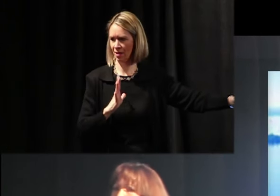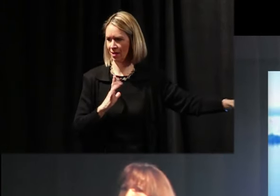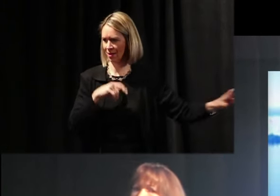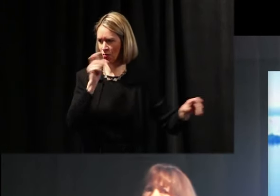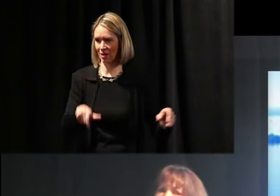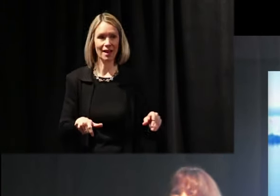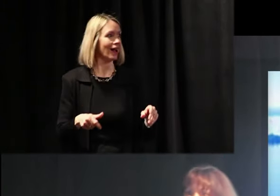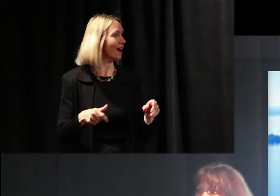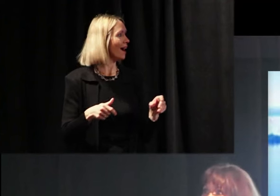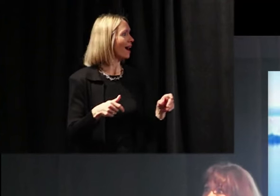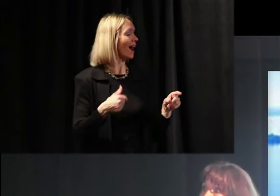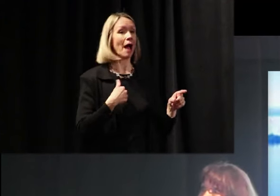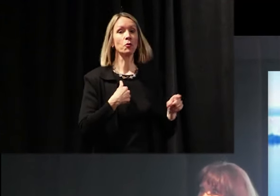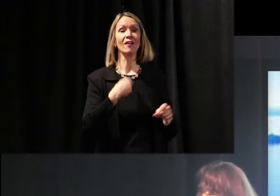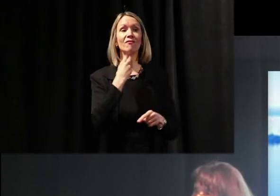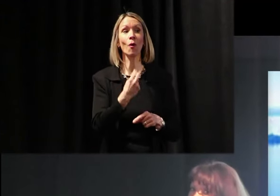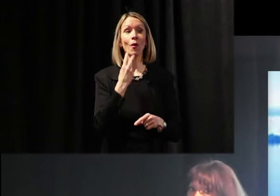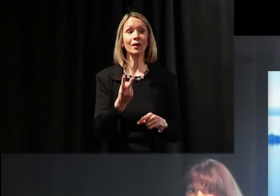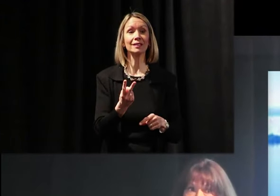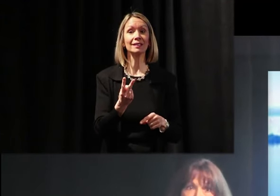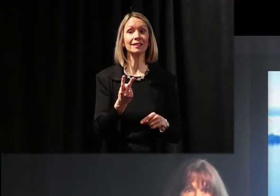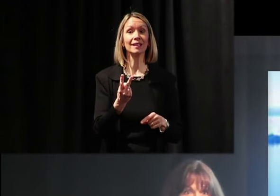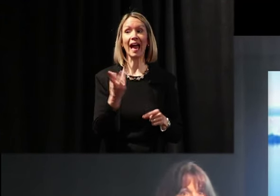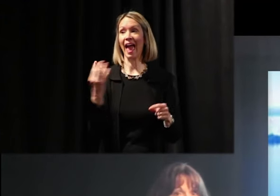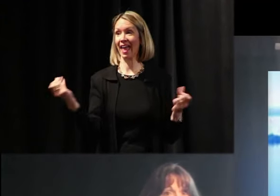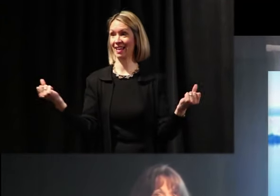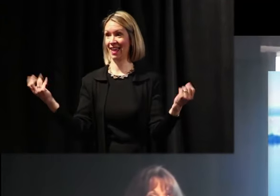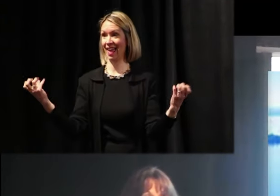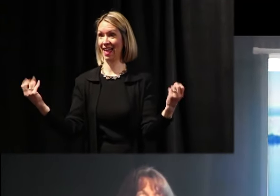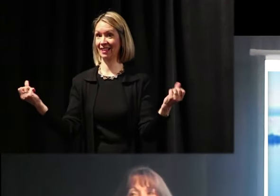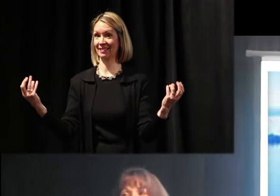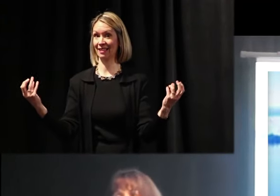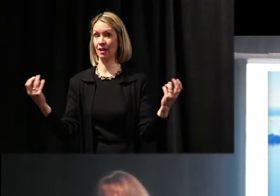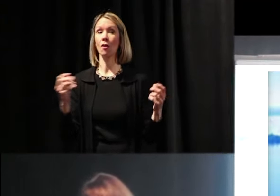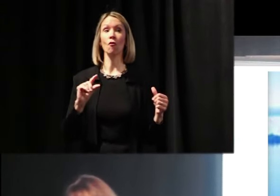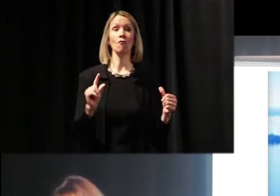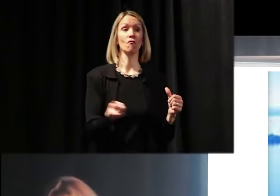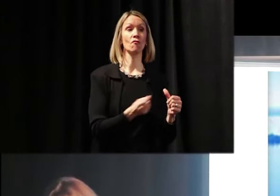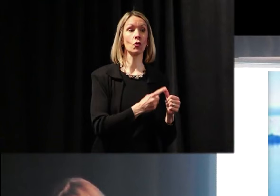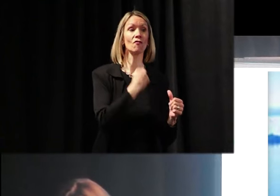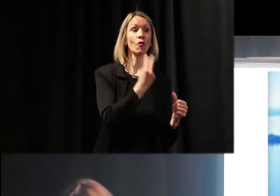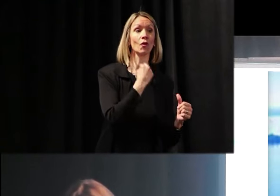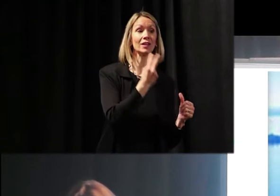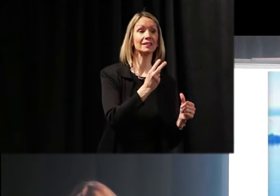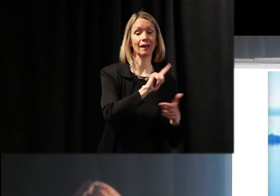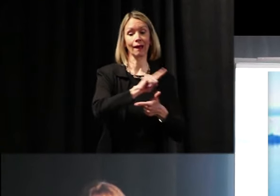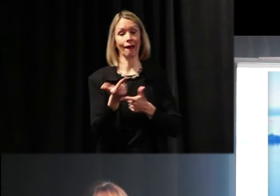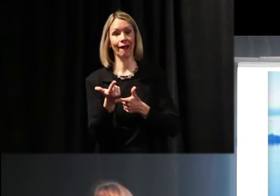I'm going to do voices and hands, hands will be second. Voices will be first this morning.